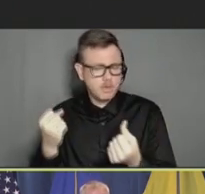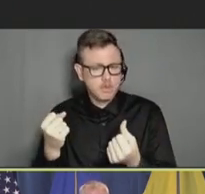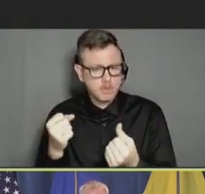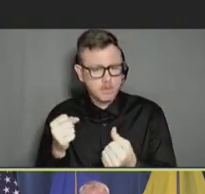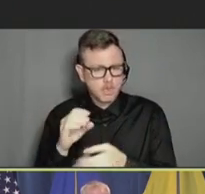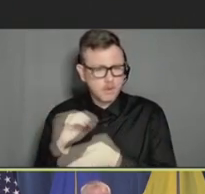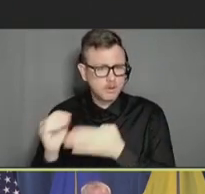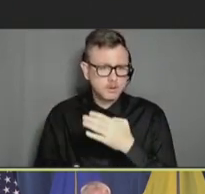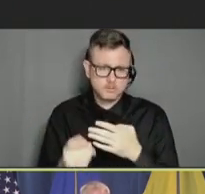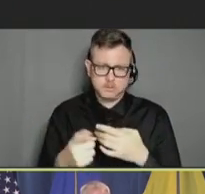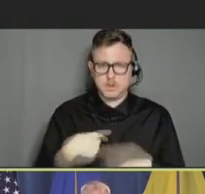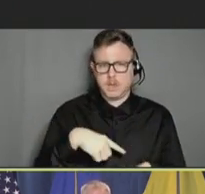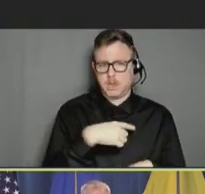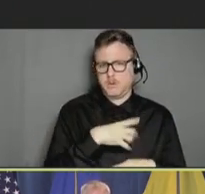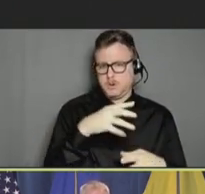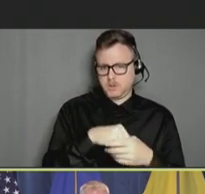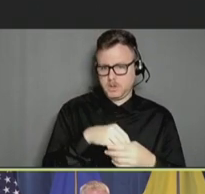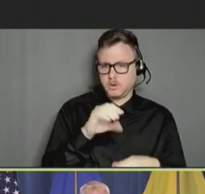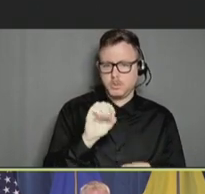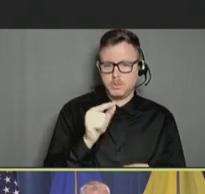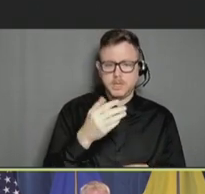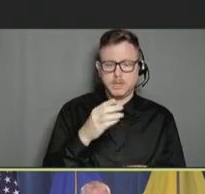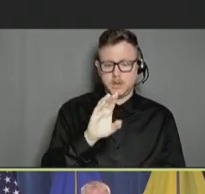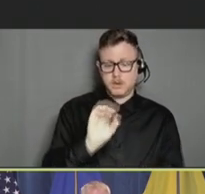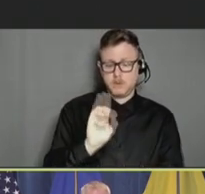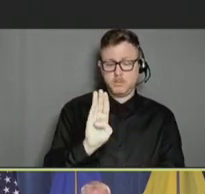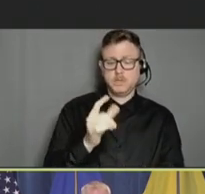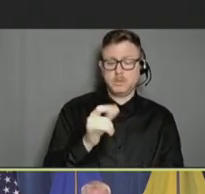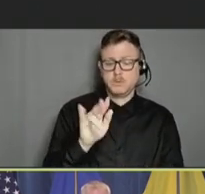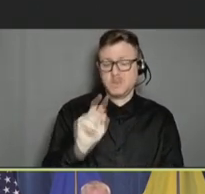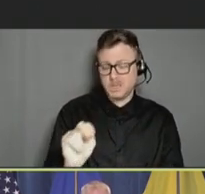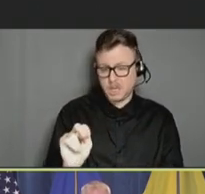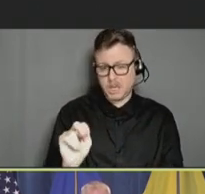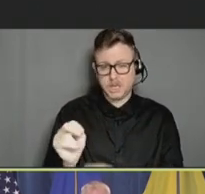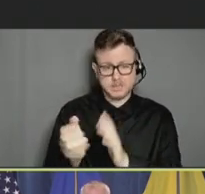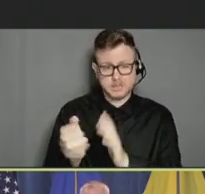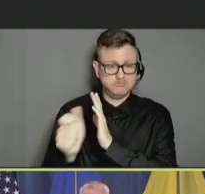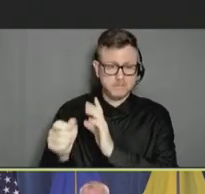a number of additional OB/GYN experts who were invited to join our VaST calls for these